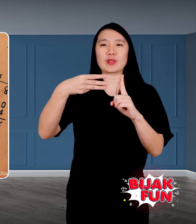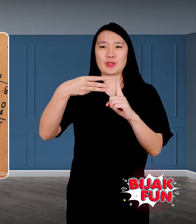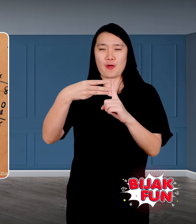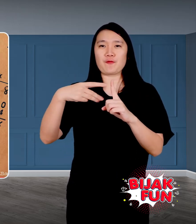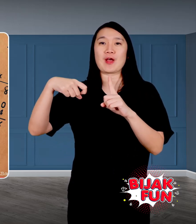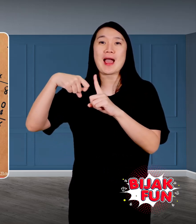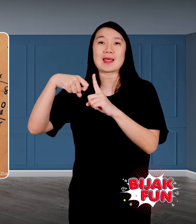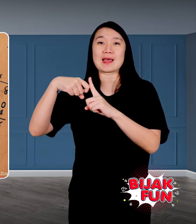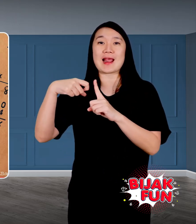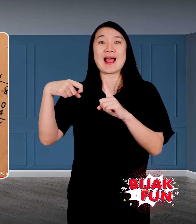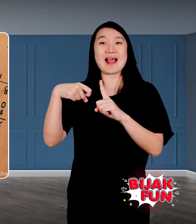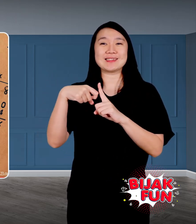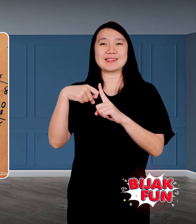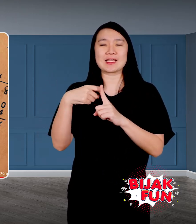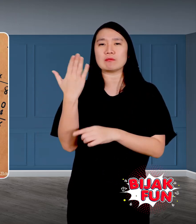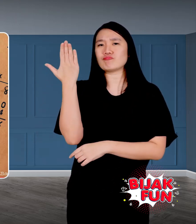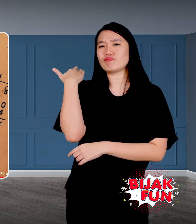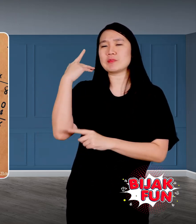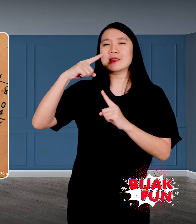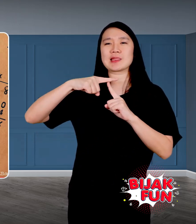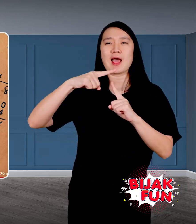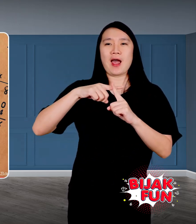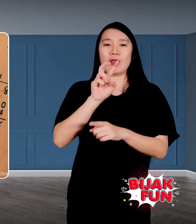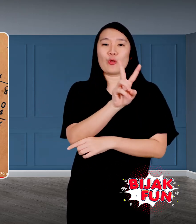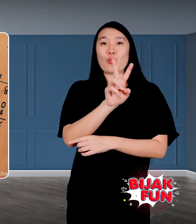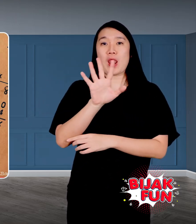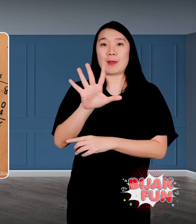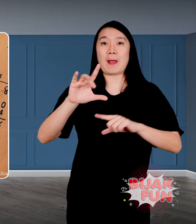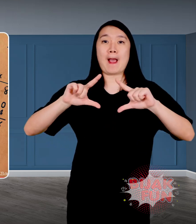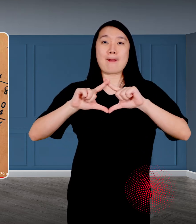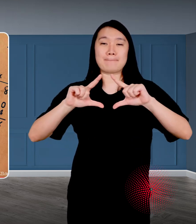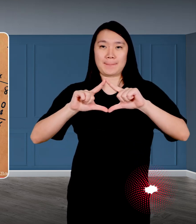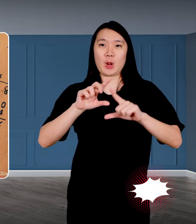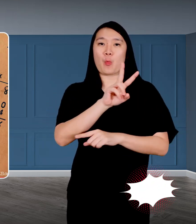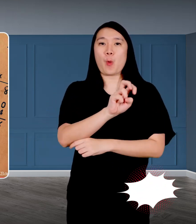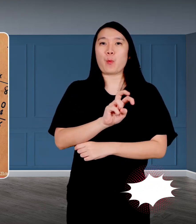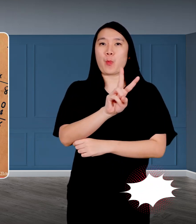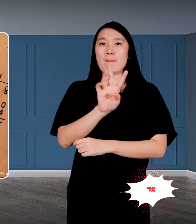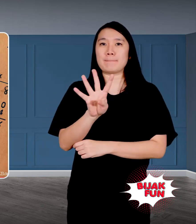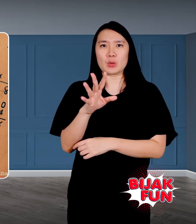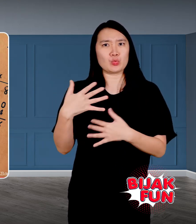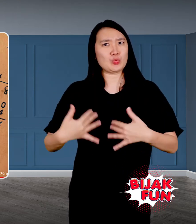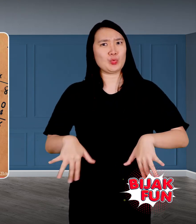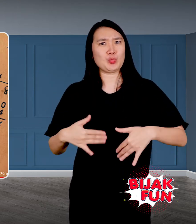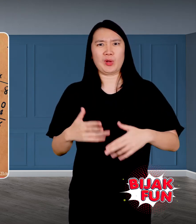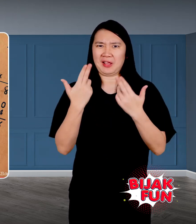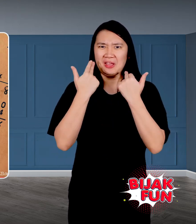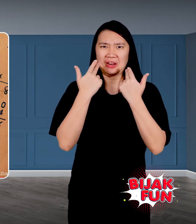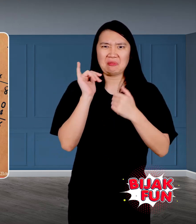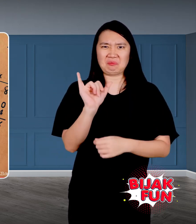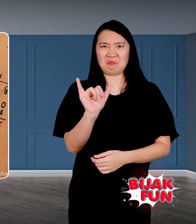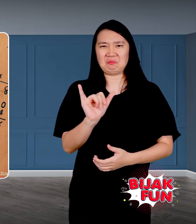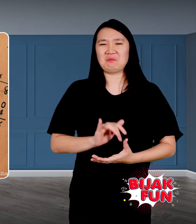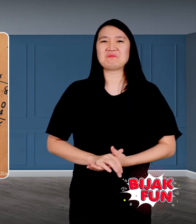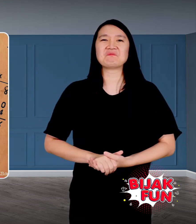Karaganda, Kazakhstan yesterday April 25 2024.